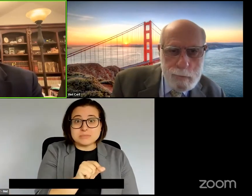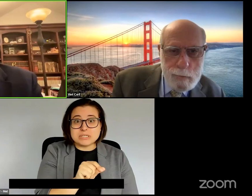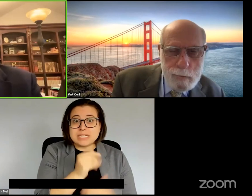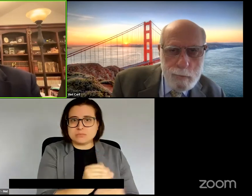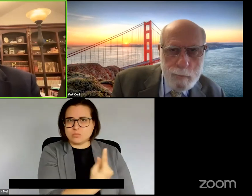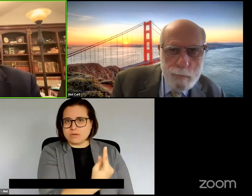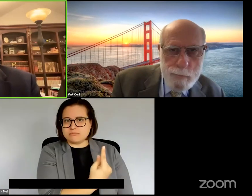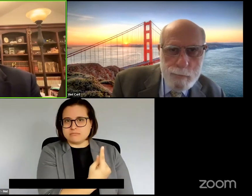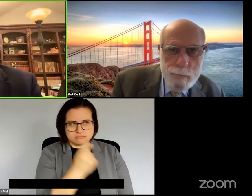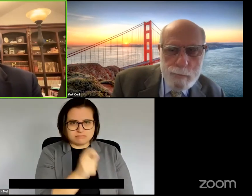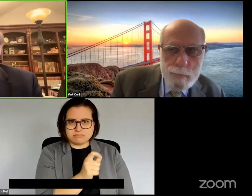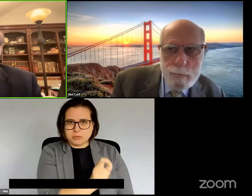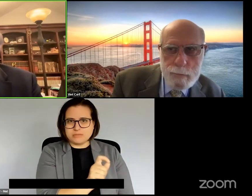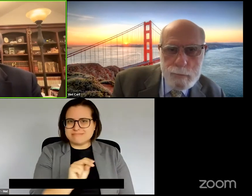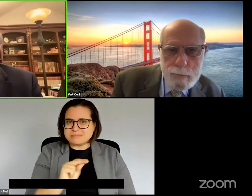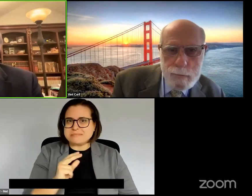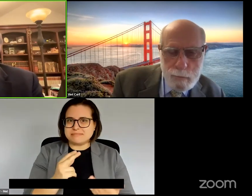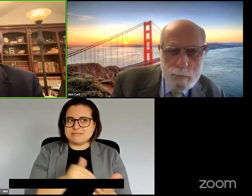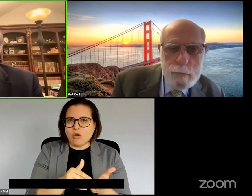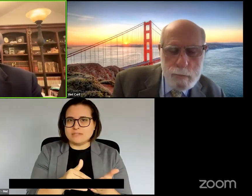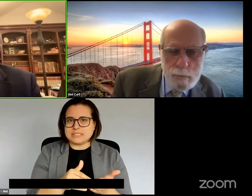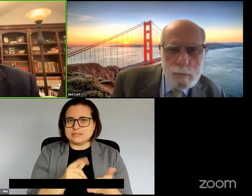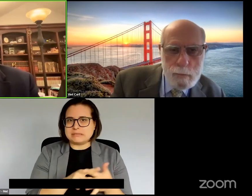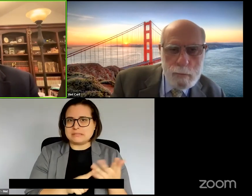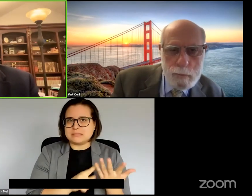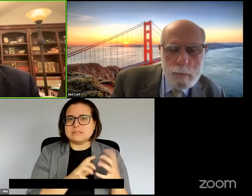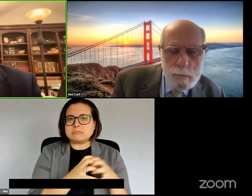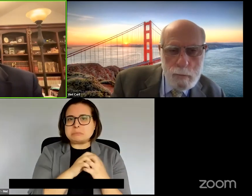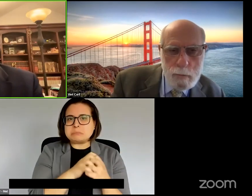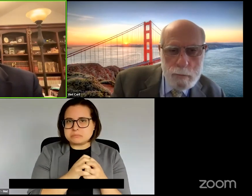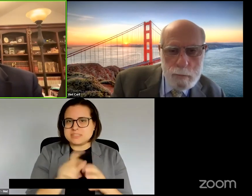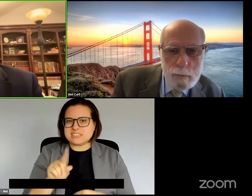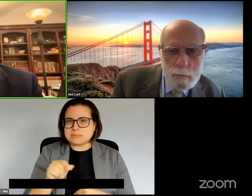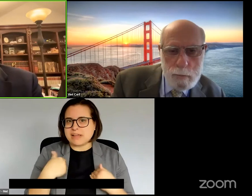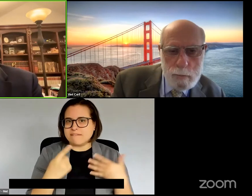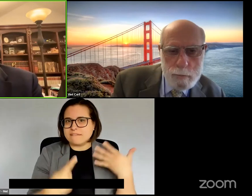sometimes more so depending upon the cause of the disability and so we need to be looking